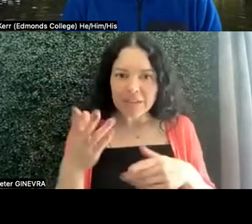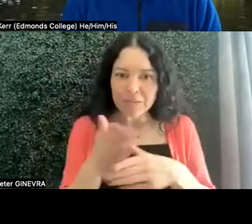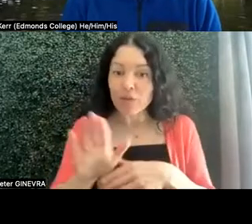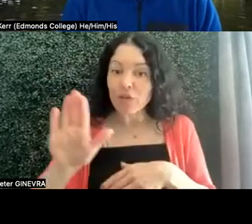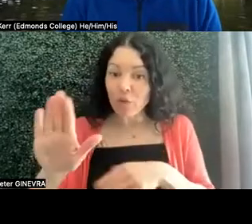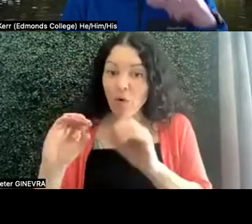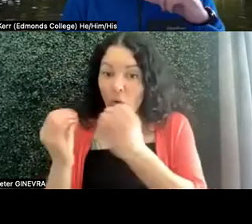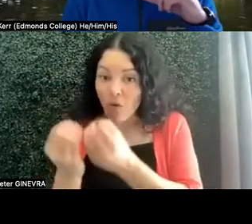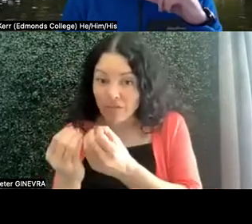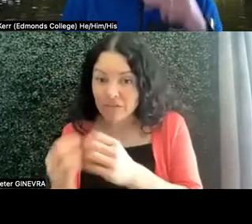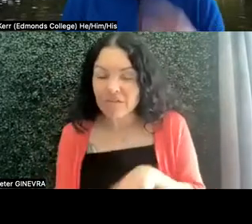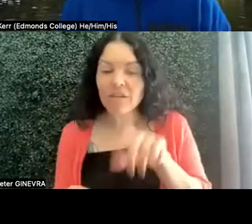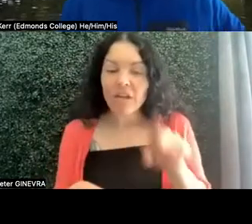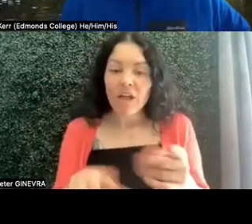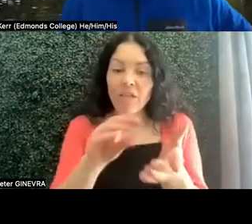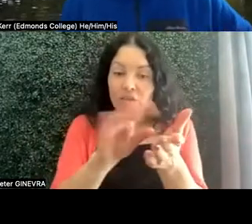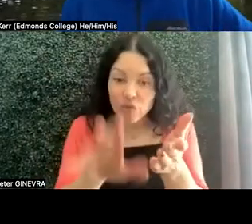the student, the faculty, and the law?